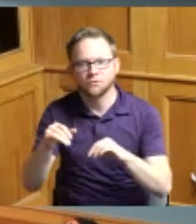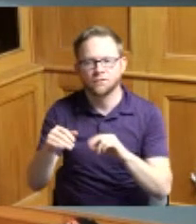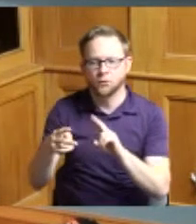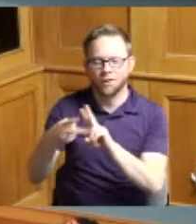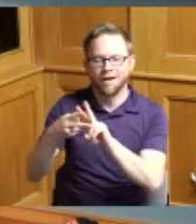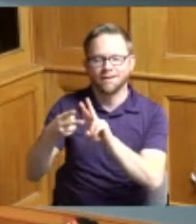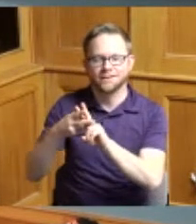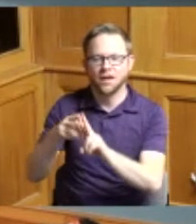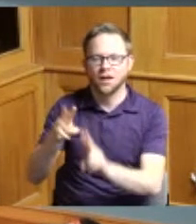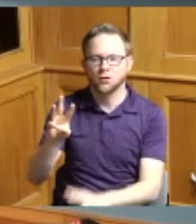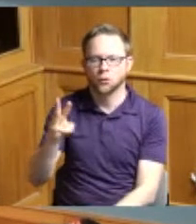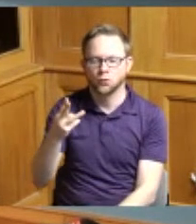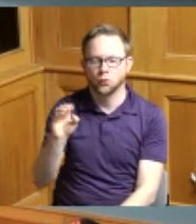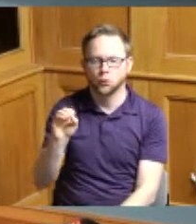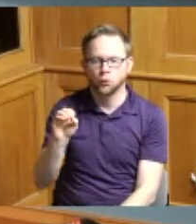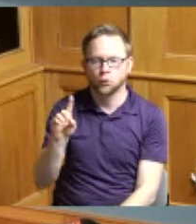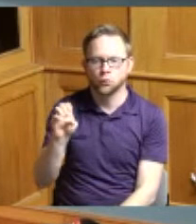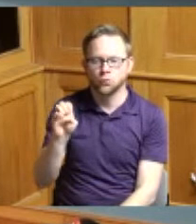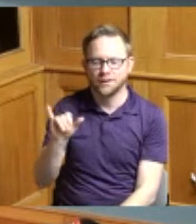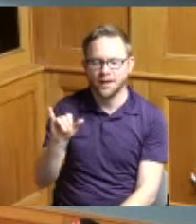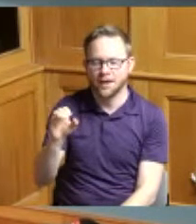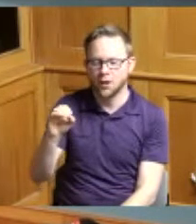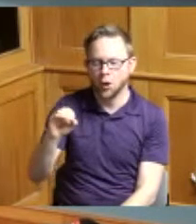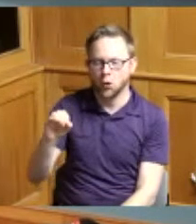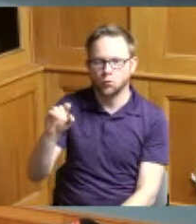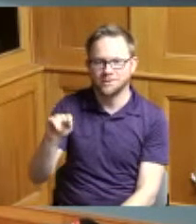there's like three or four pages of all the stuff that's going on so